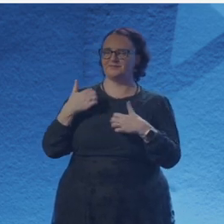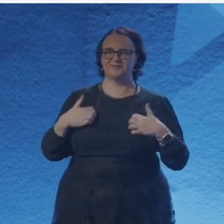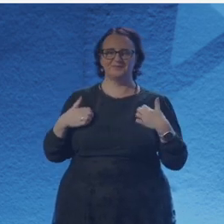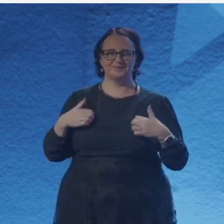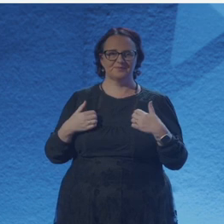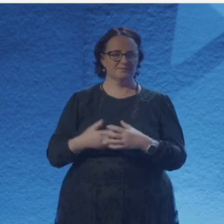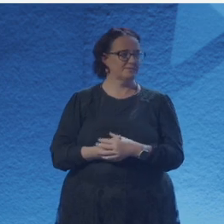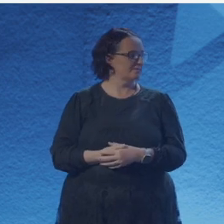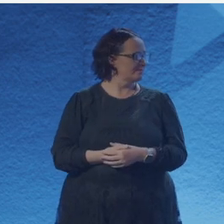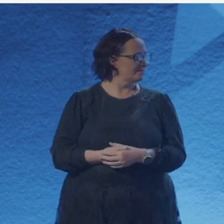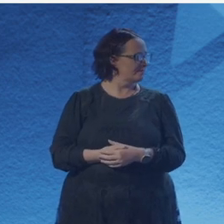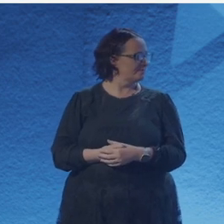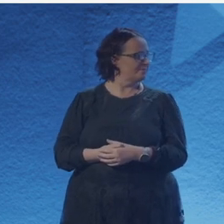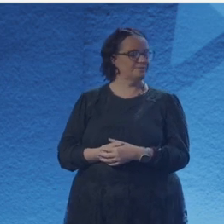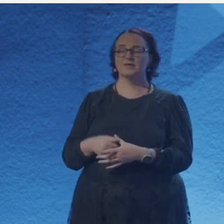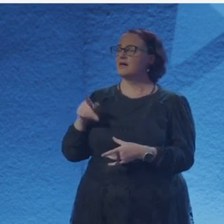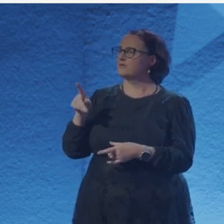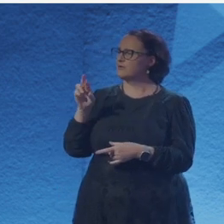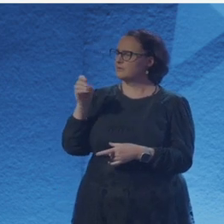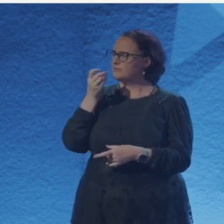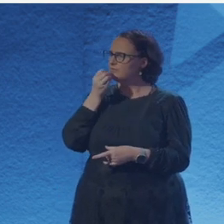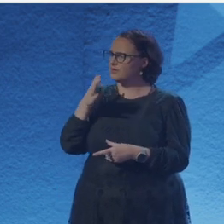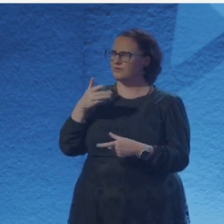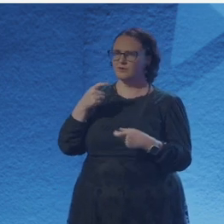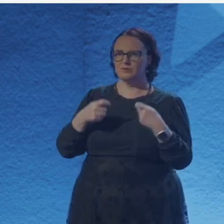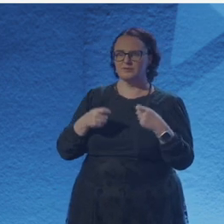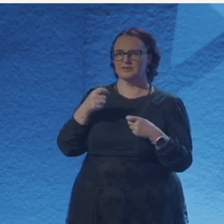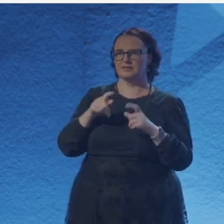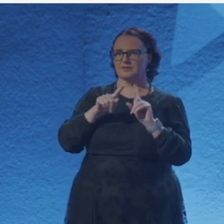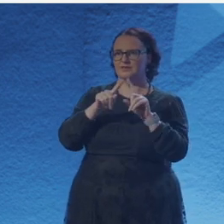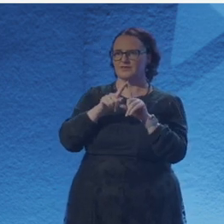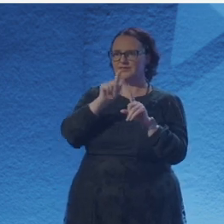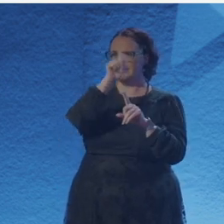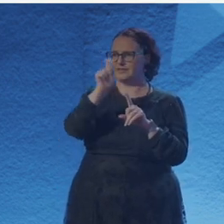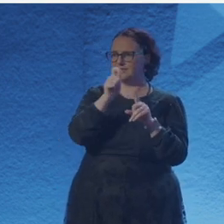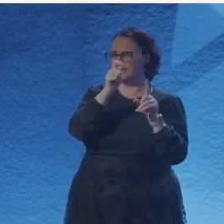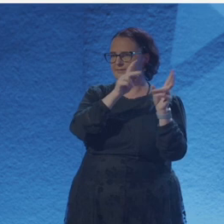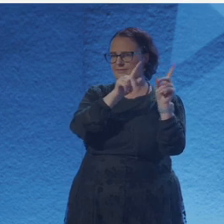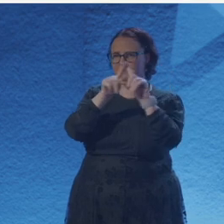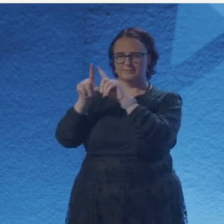it was very much an amalgamation of all those forces coming together. Yeah, yeah. I love that.